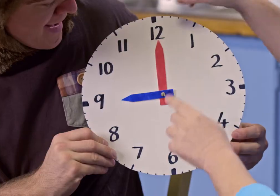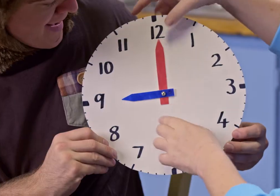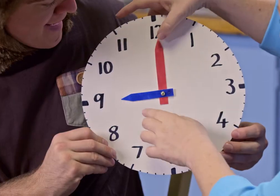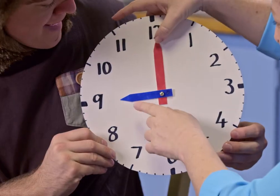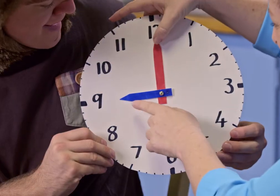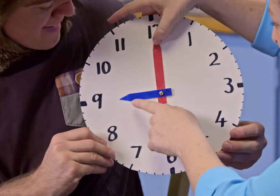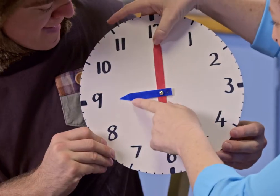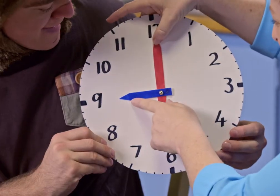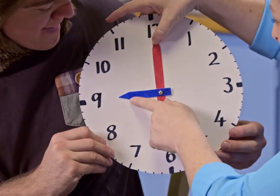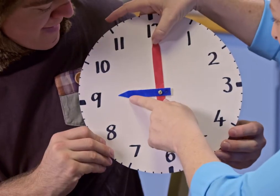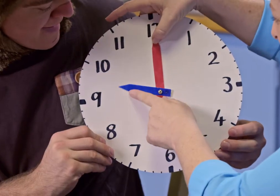Another one. Hmm.